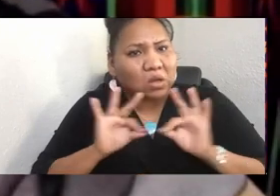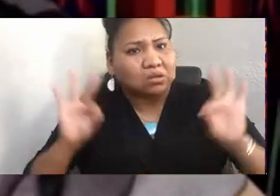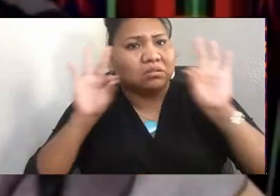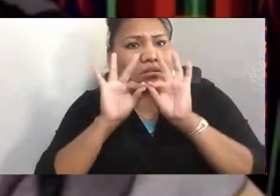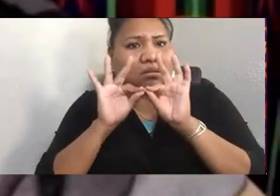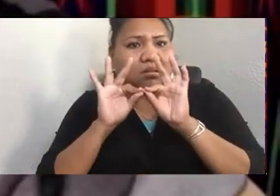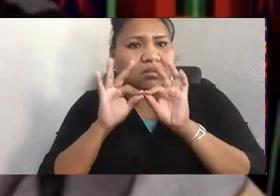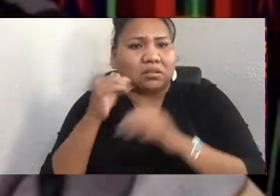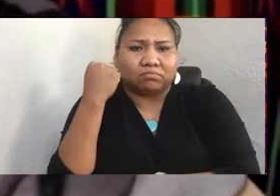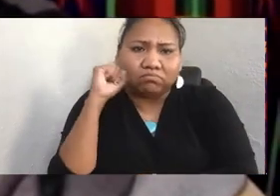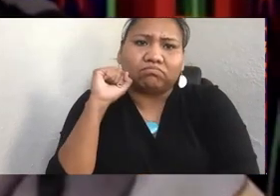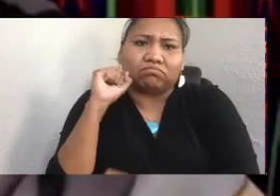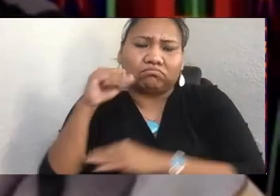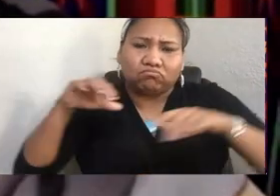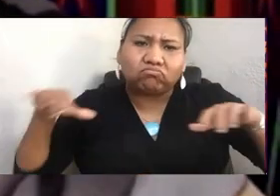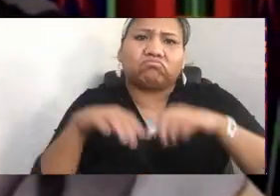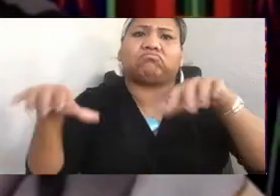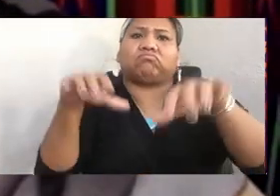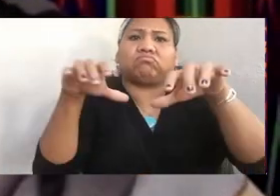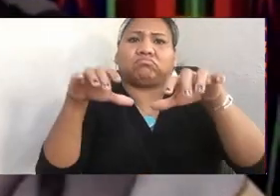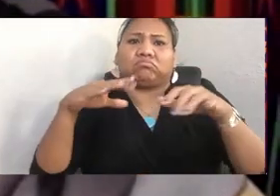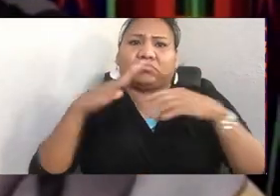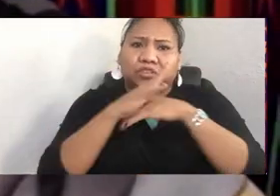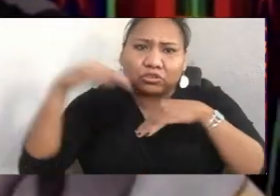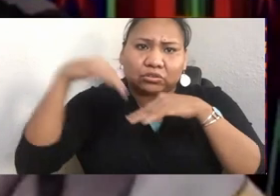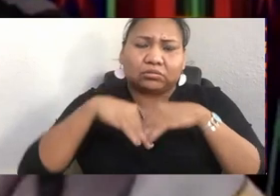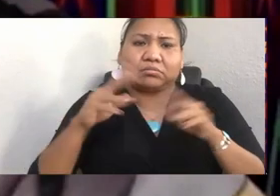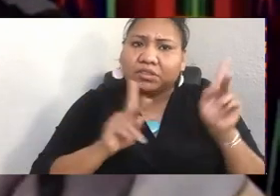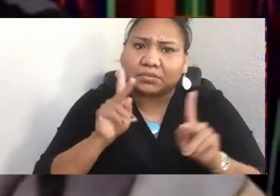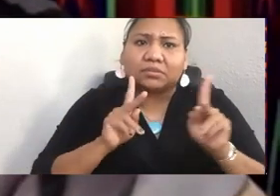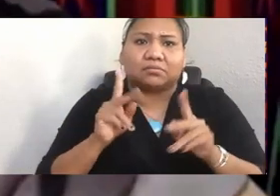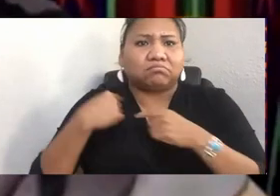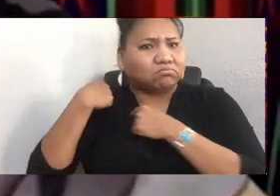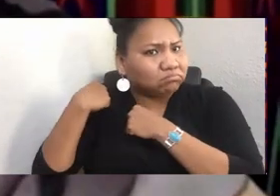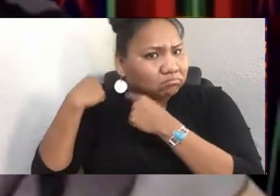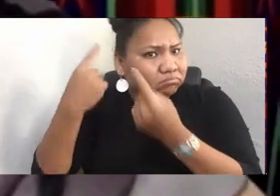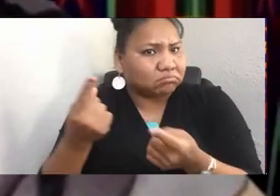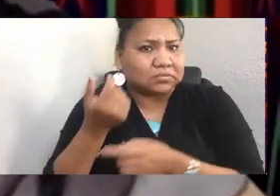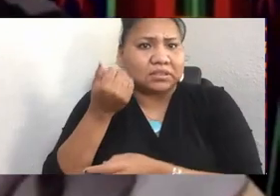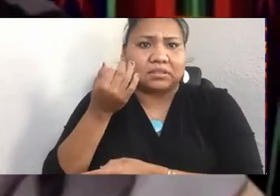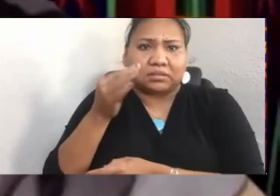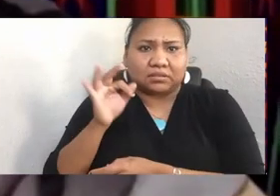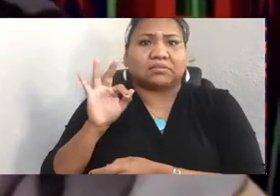working way back when, in the early '70s for the Daybreak